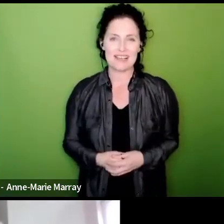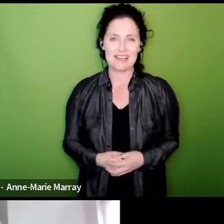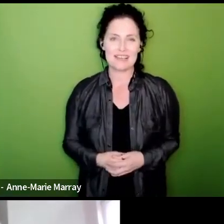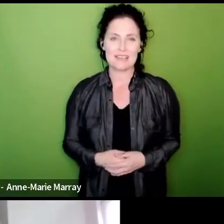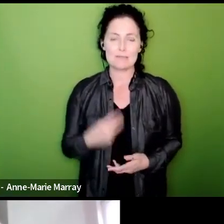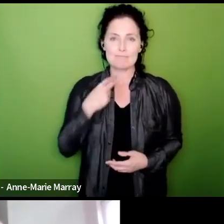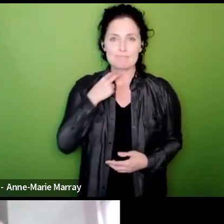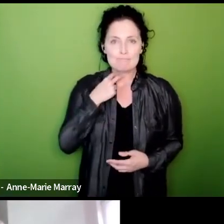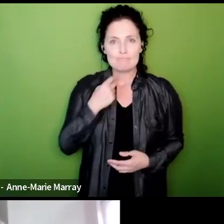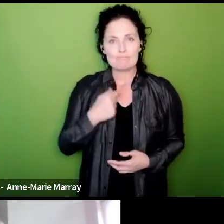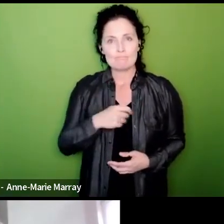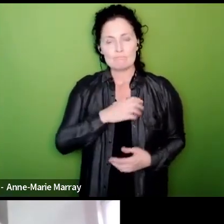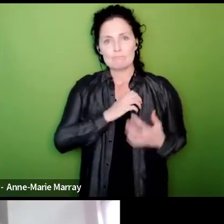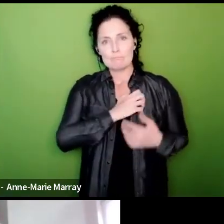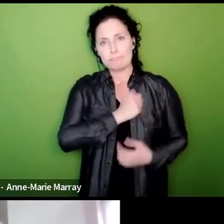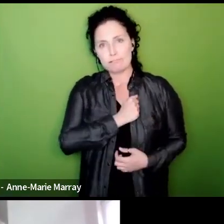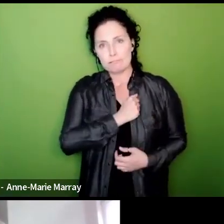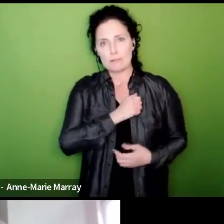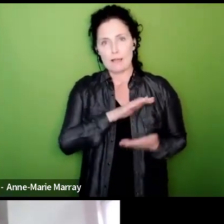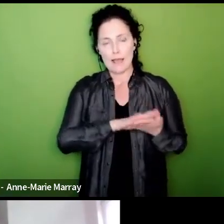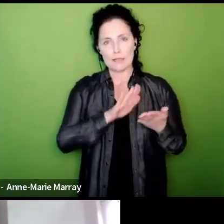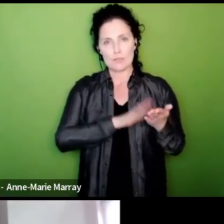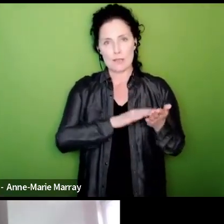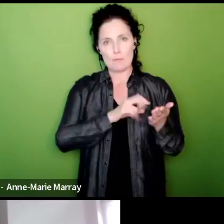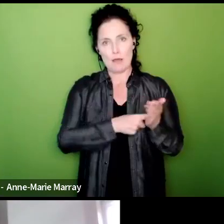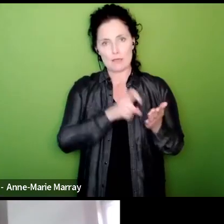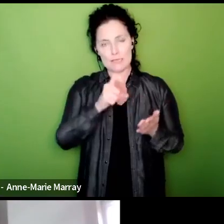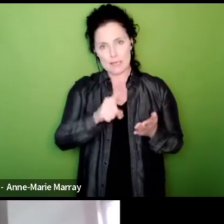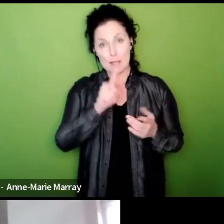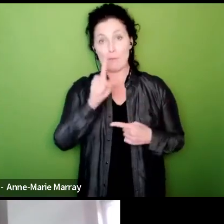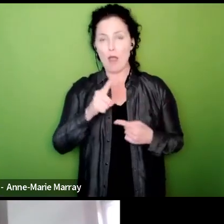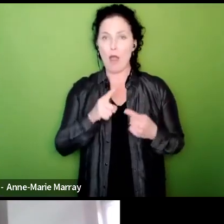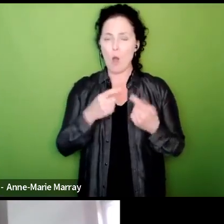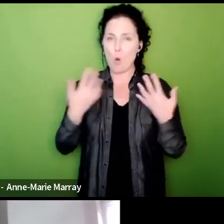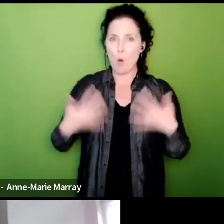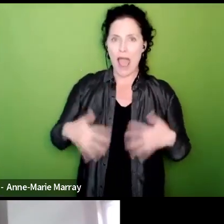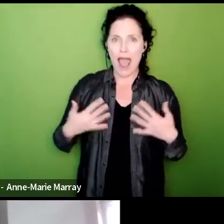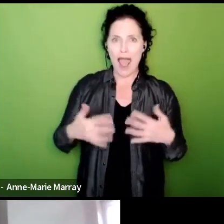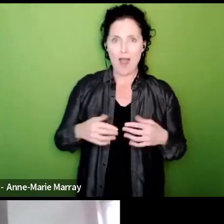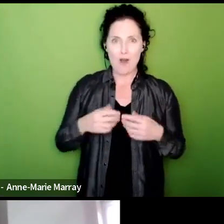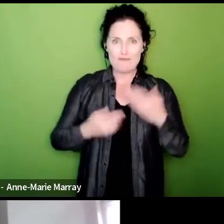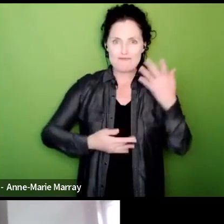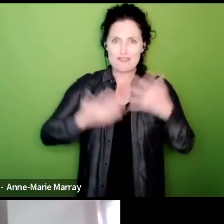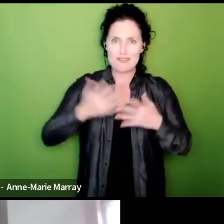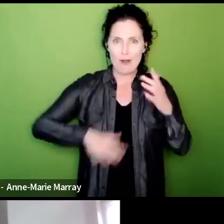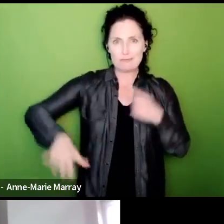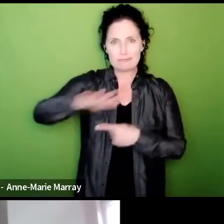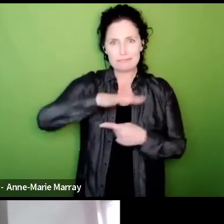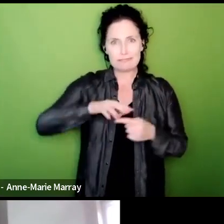the HMRC but equally excited for the brilliant result across PCS so very proud of PCS and such